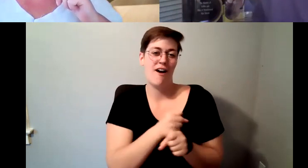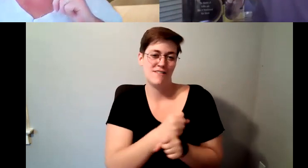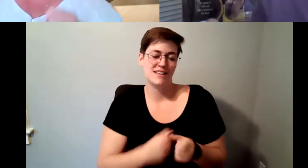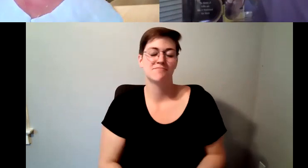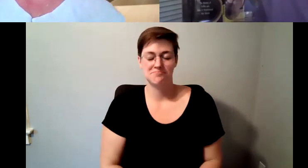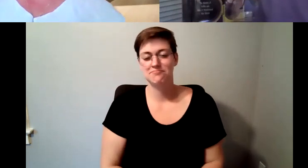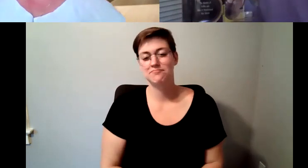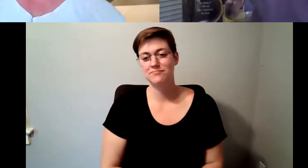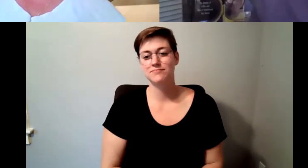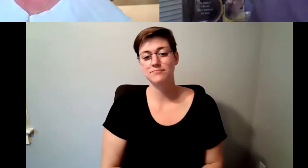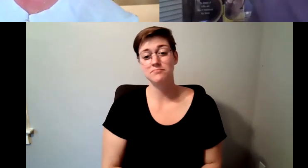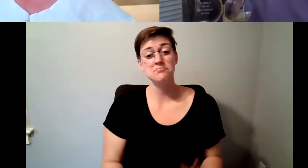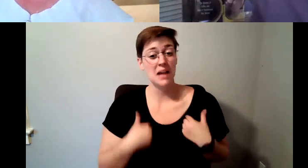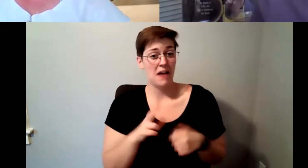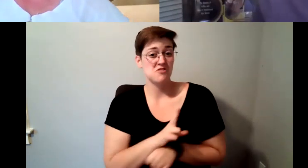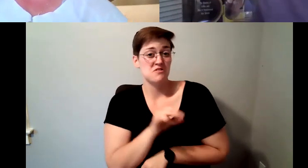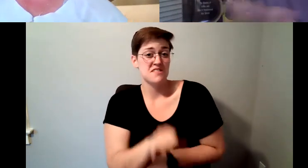Kelly Redder: I've used it and then I. D. Major Cohen: did not.